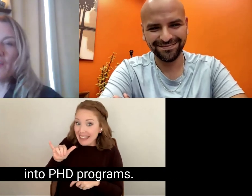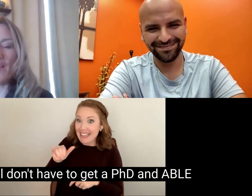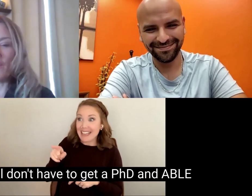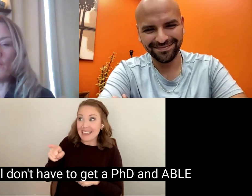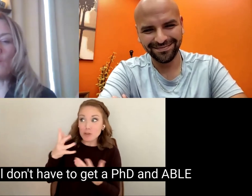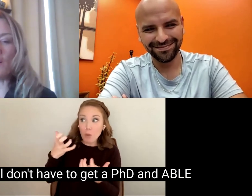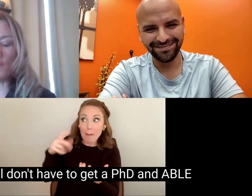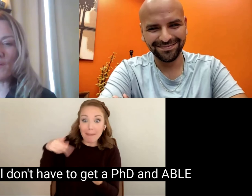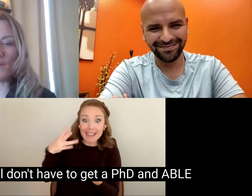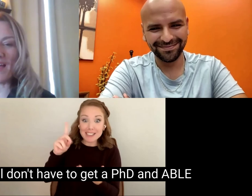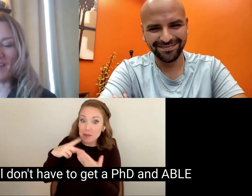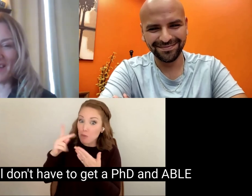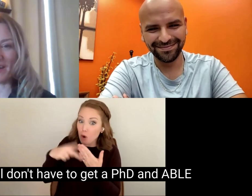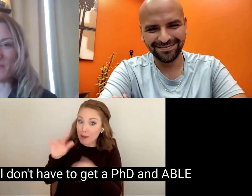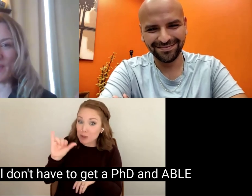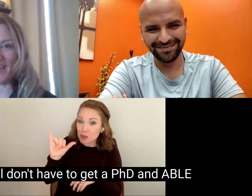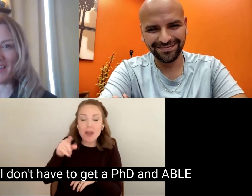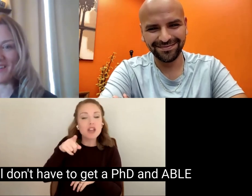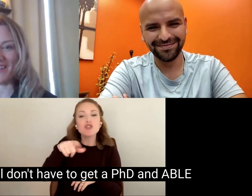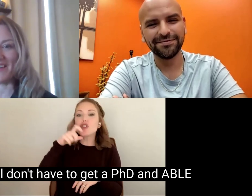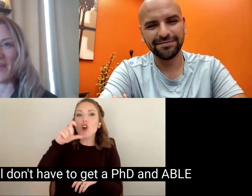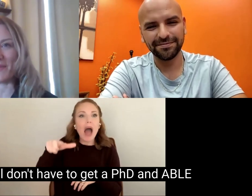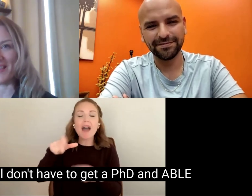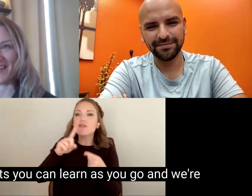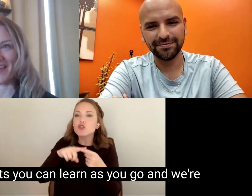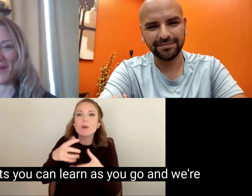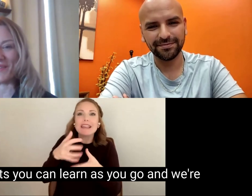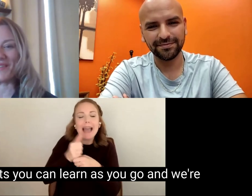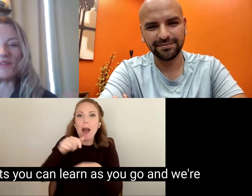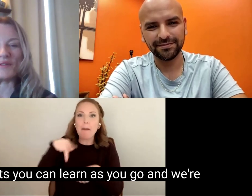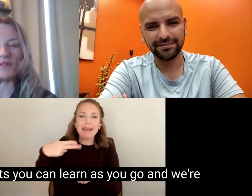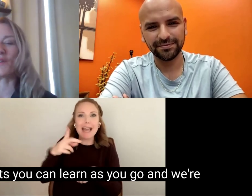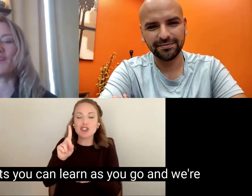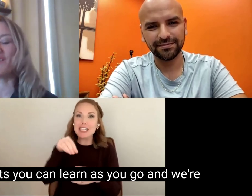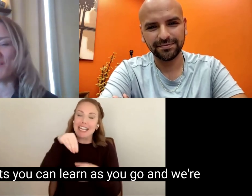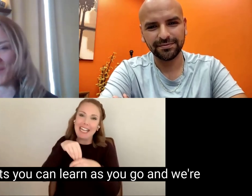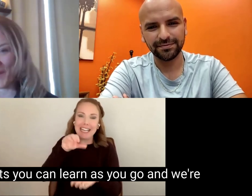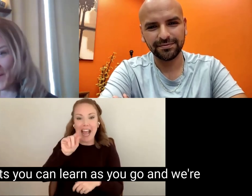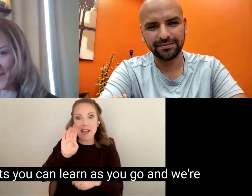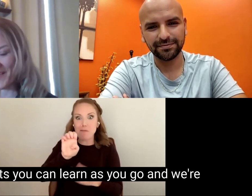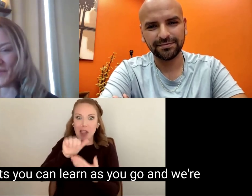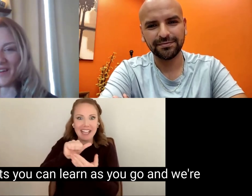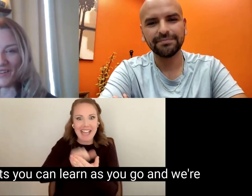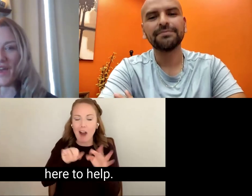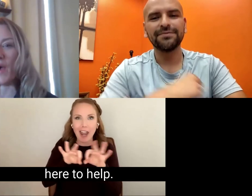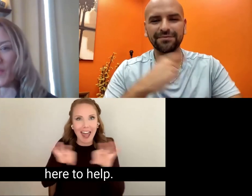You all don't have to get a PhD and ABLE accounts you can learn as you go and we're here to help.